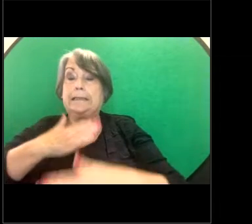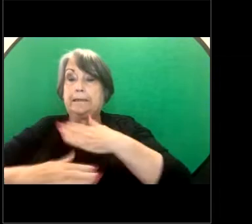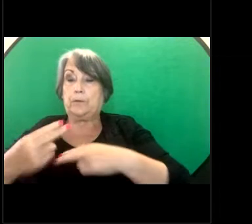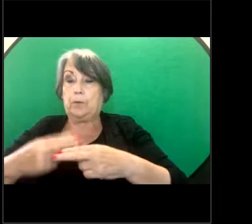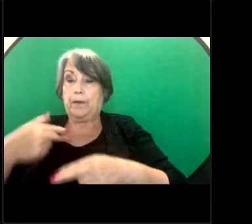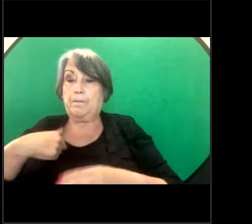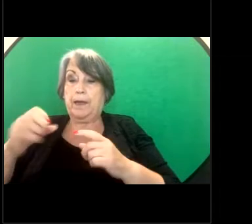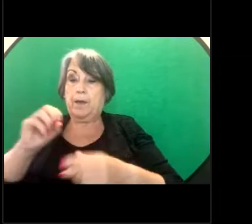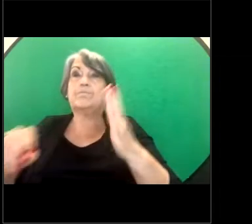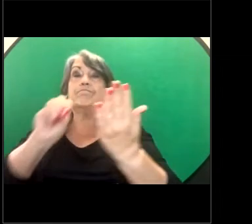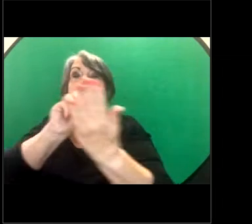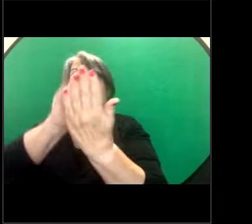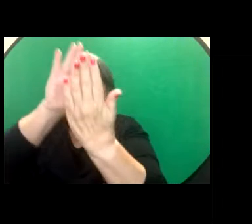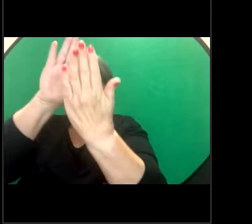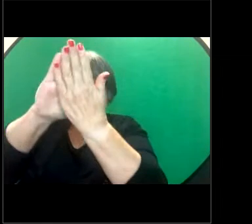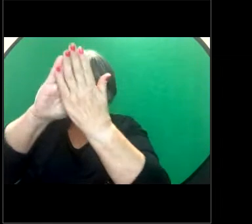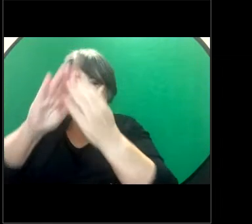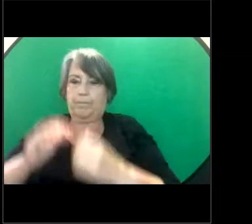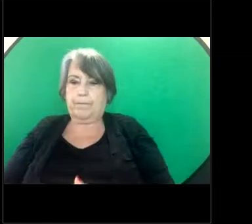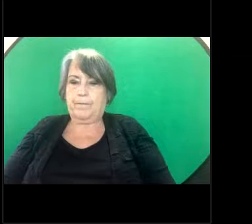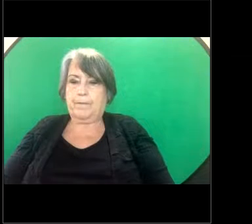up for you. Okay. So the poll is live now. We've got some responses coming through.